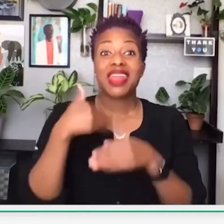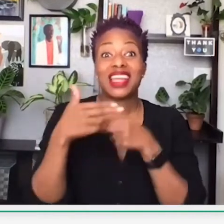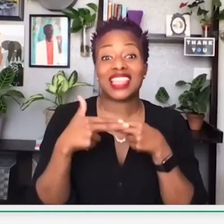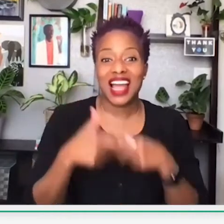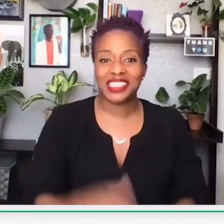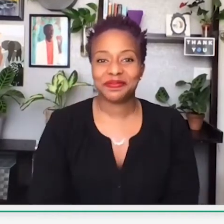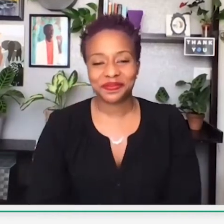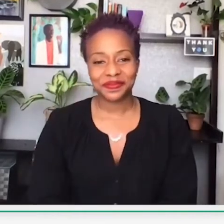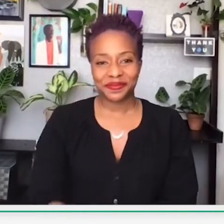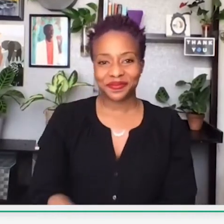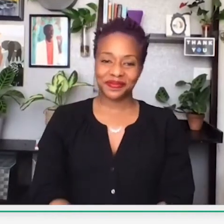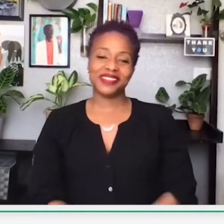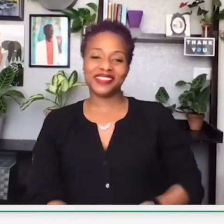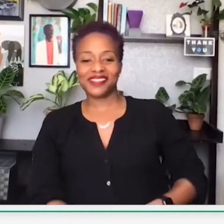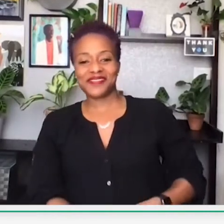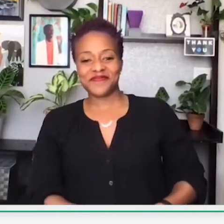All right, thank you. We can close out that poll. Next slide.